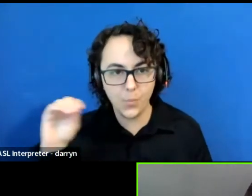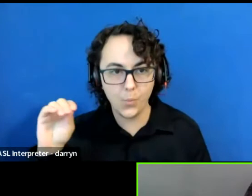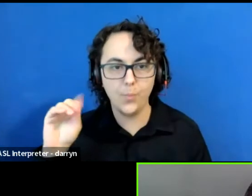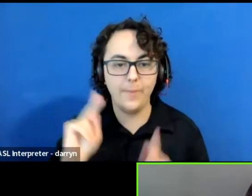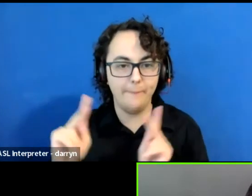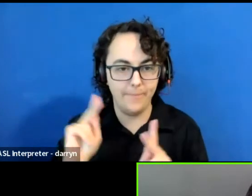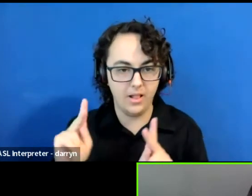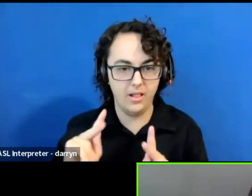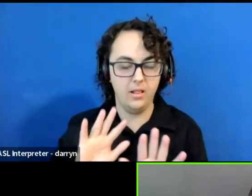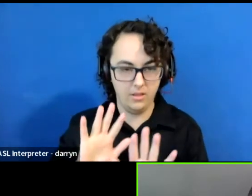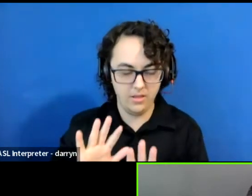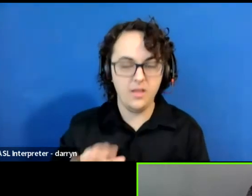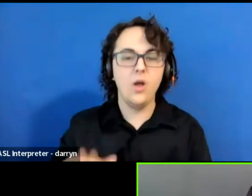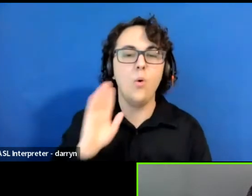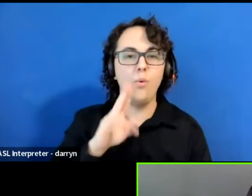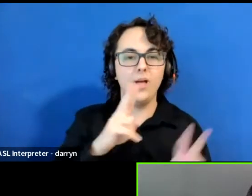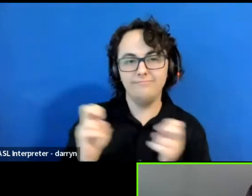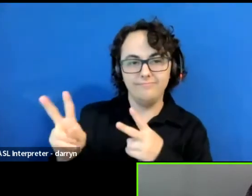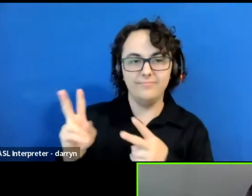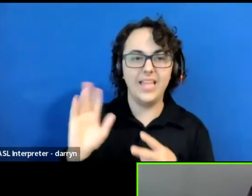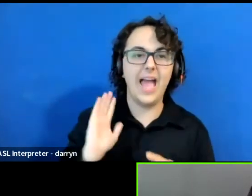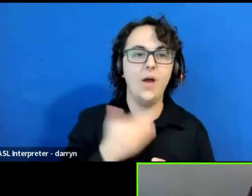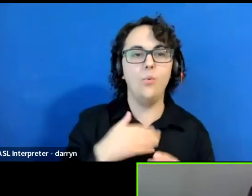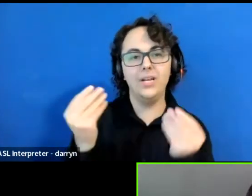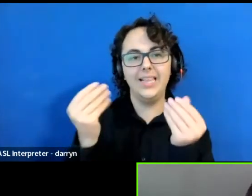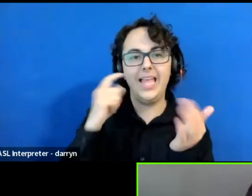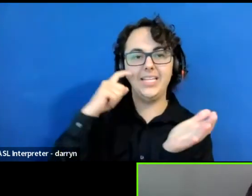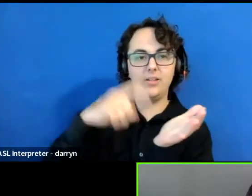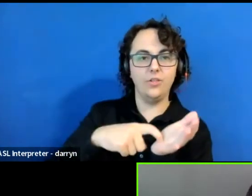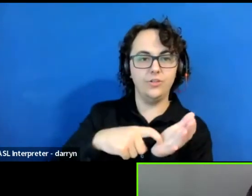in the chat, along with ways to move from acknowledgement